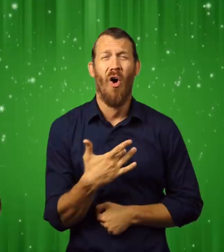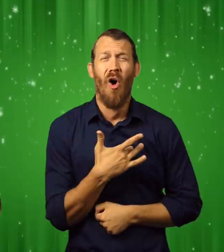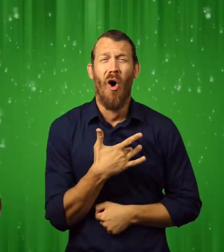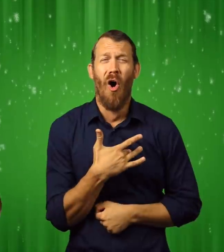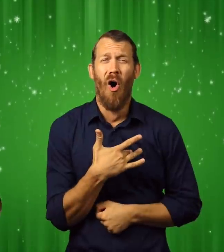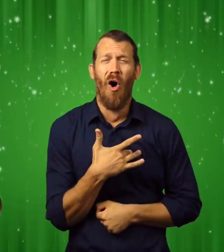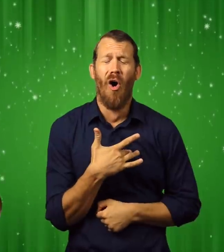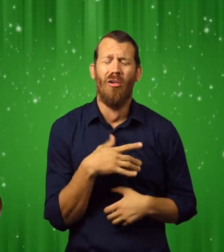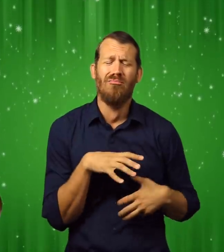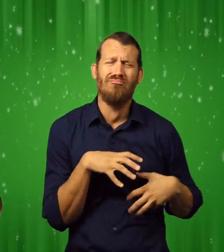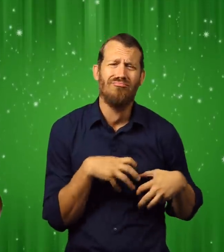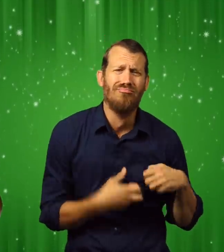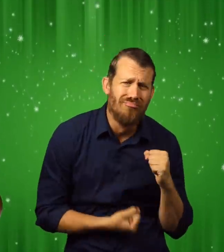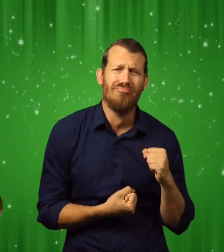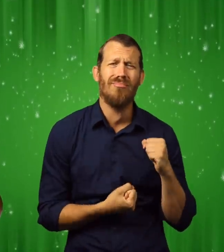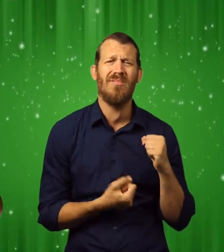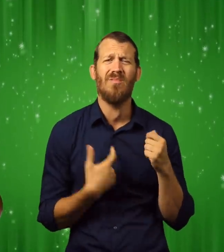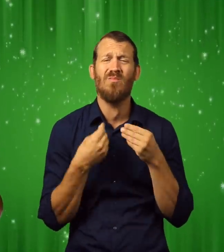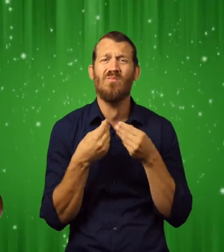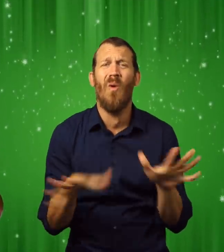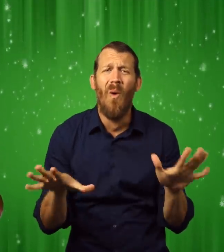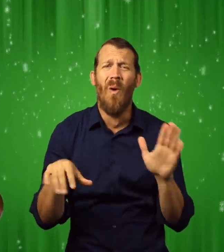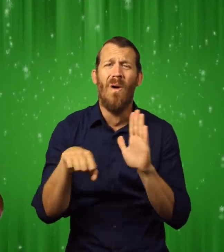It broke my heart to lose the bell.